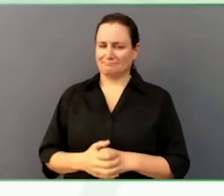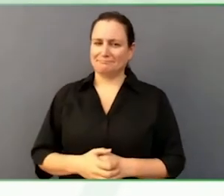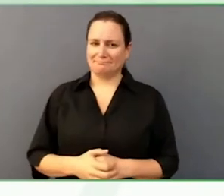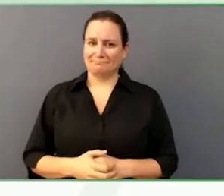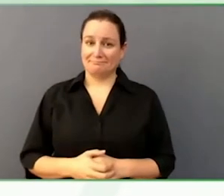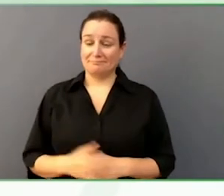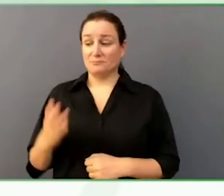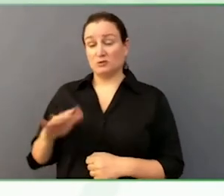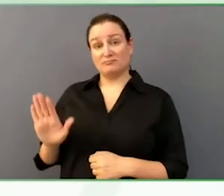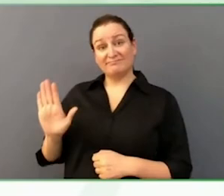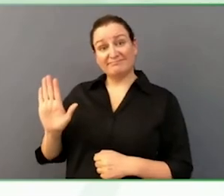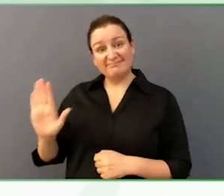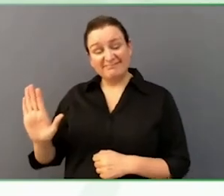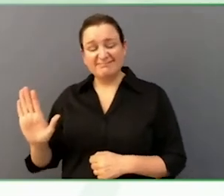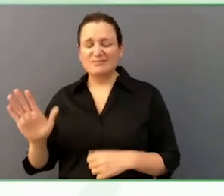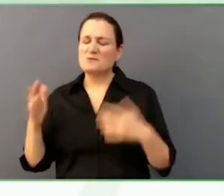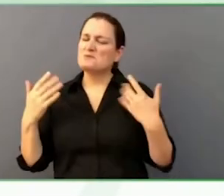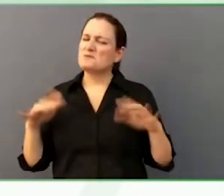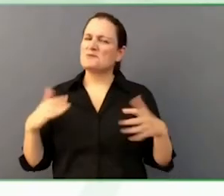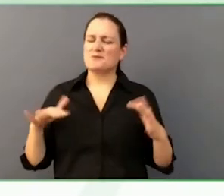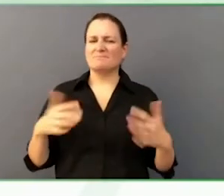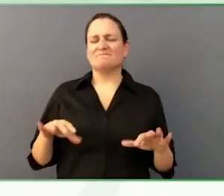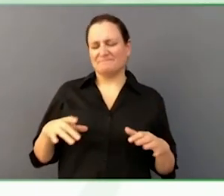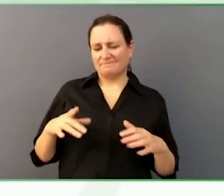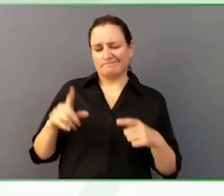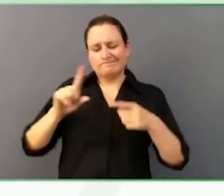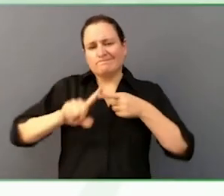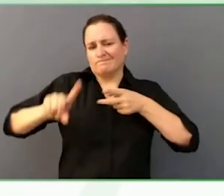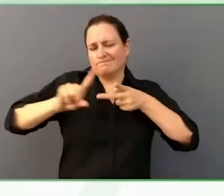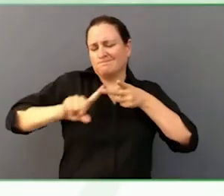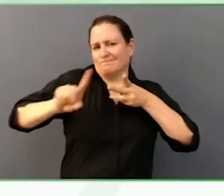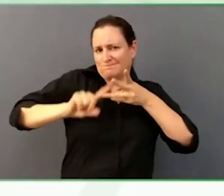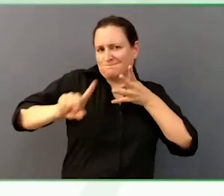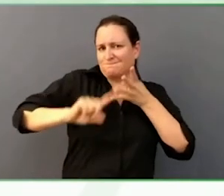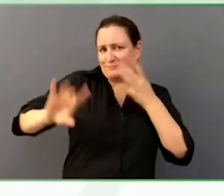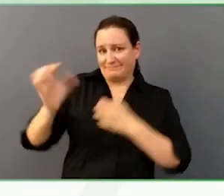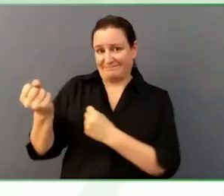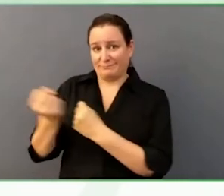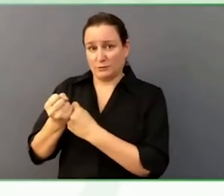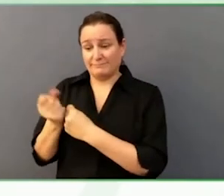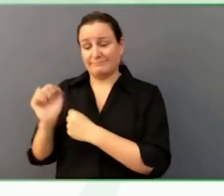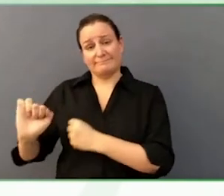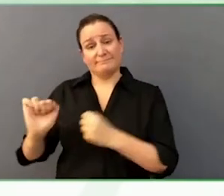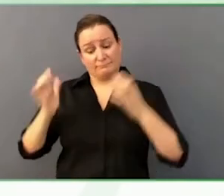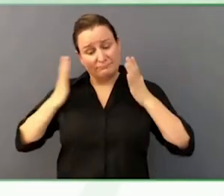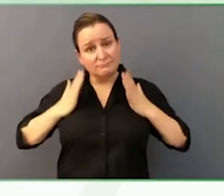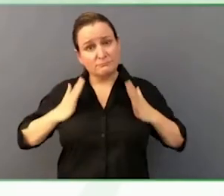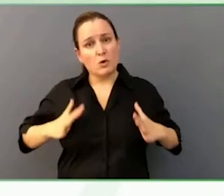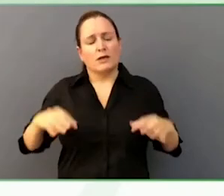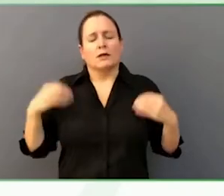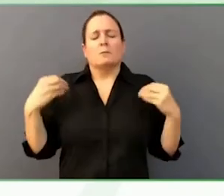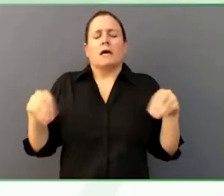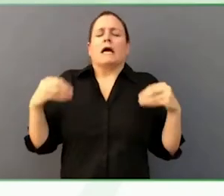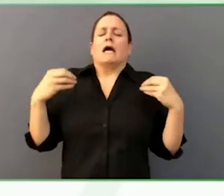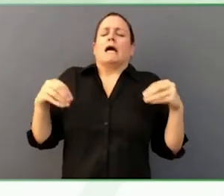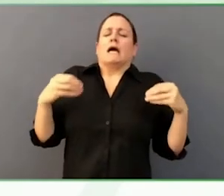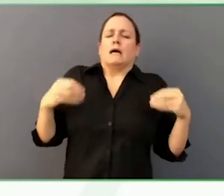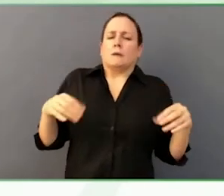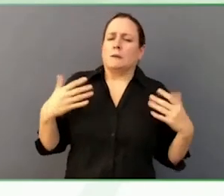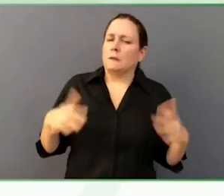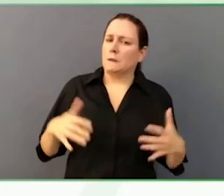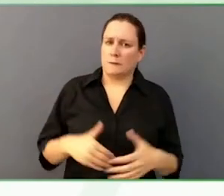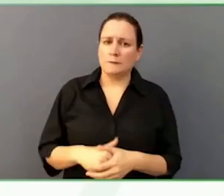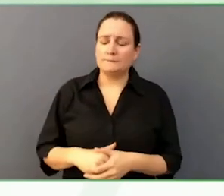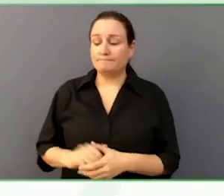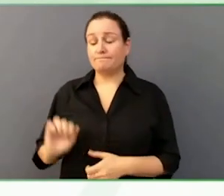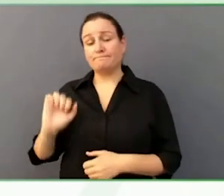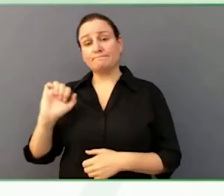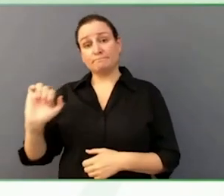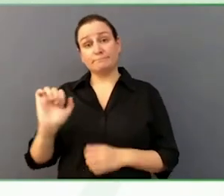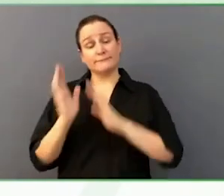He has chronic pain, he needs a lot of bed rest, he has a great